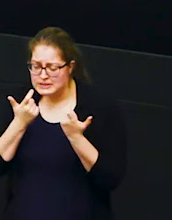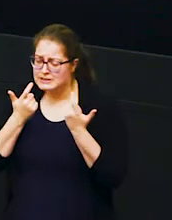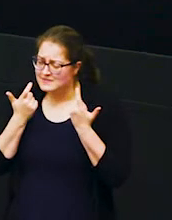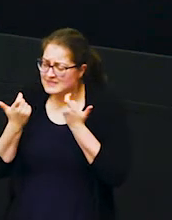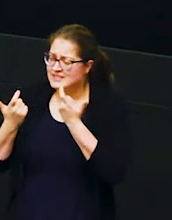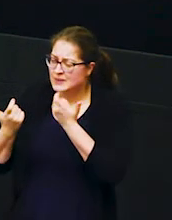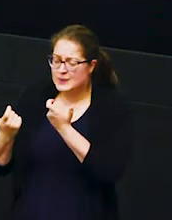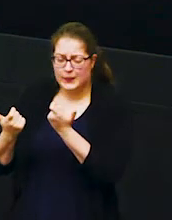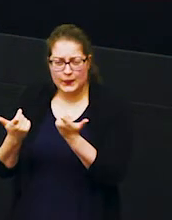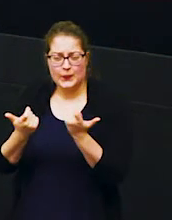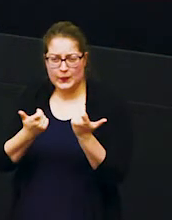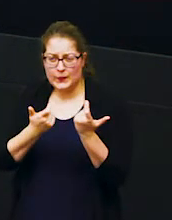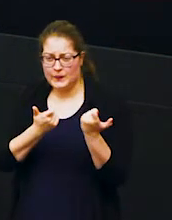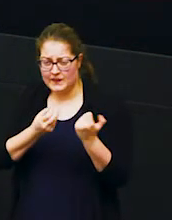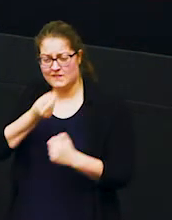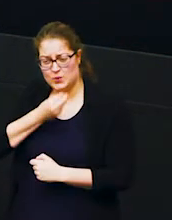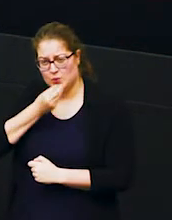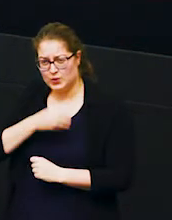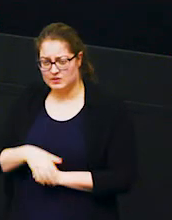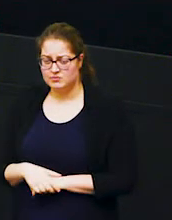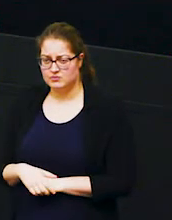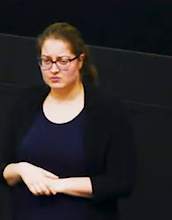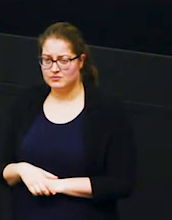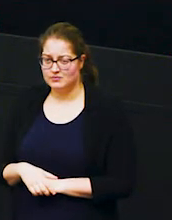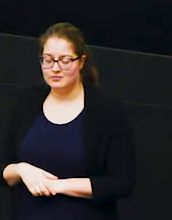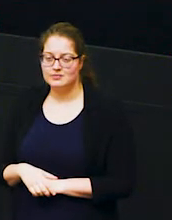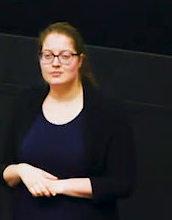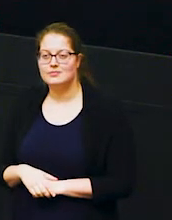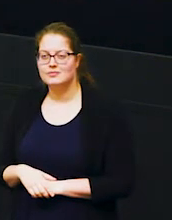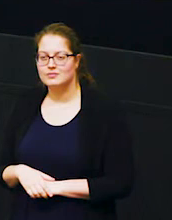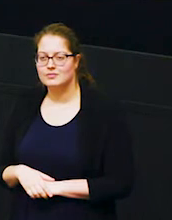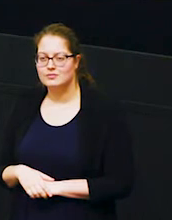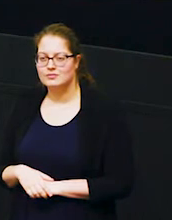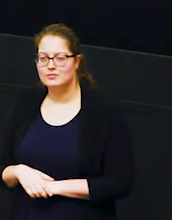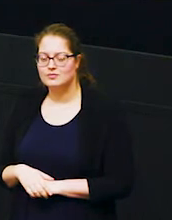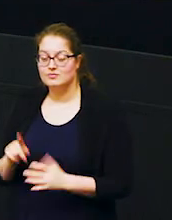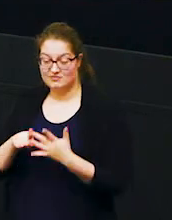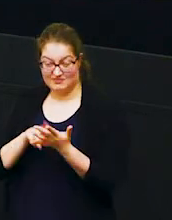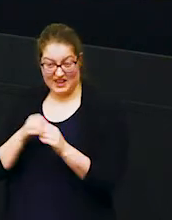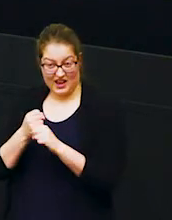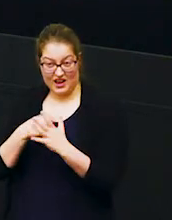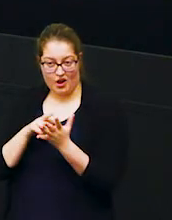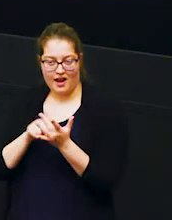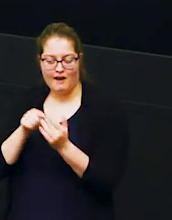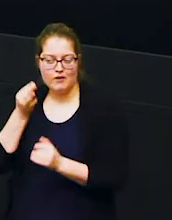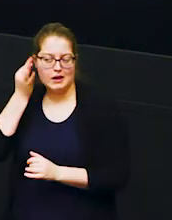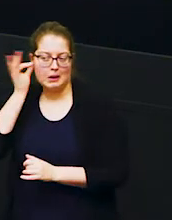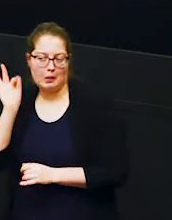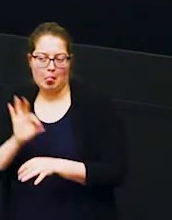and looking low for food the thing is that ngani has got a little trick up his sleeve or up his